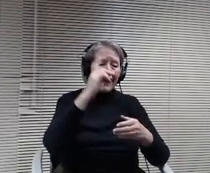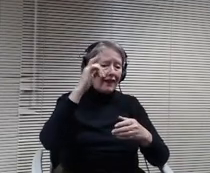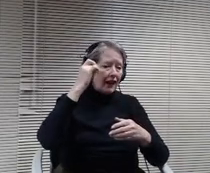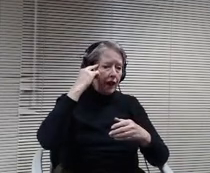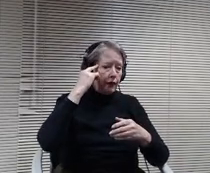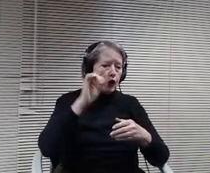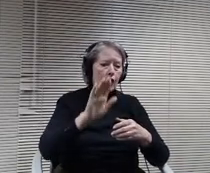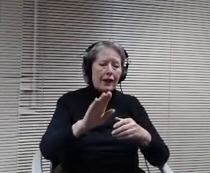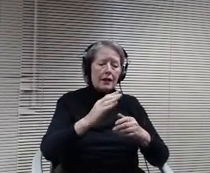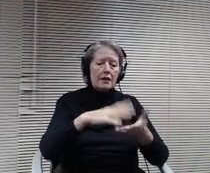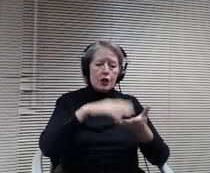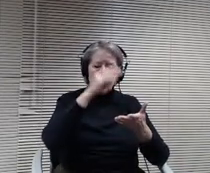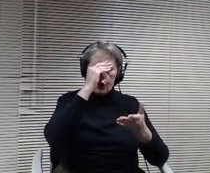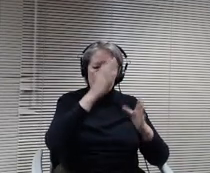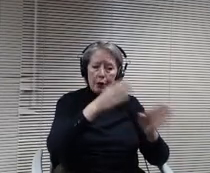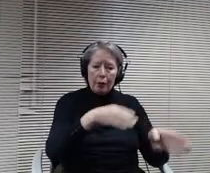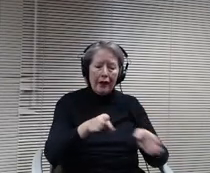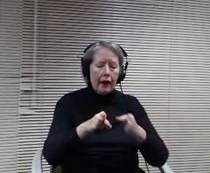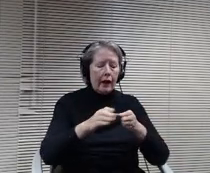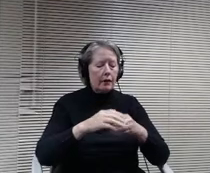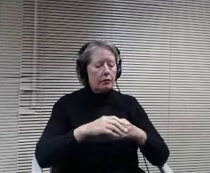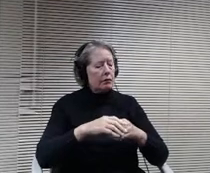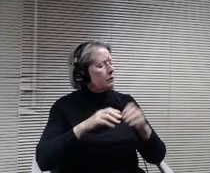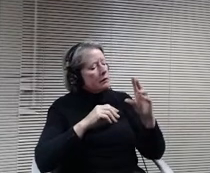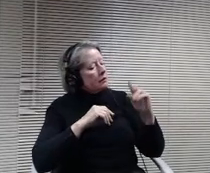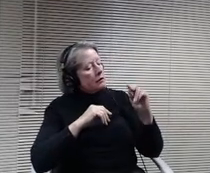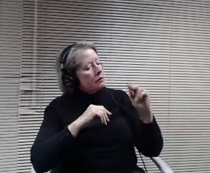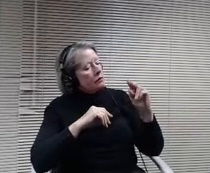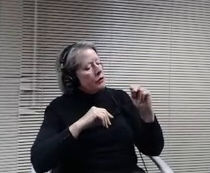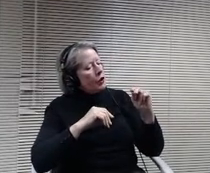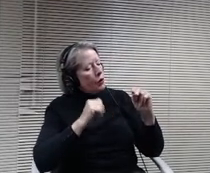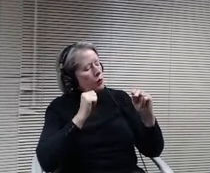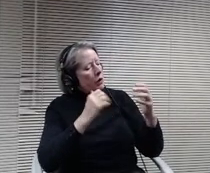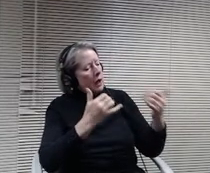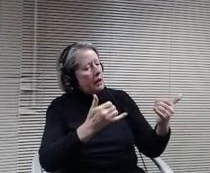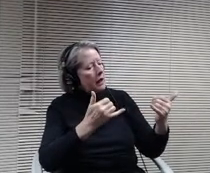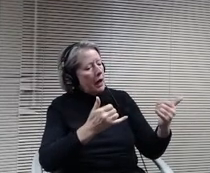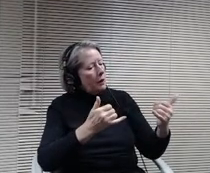I don't think so. At this point, I think things are going to keep